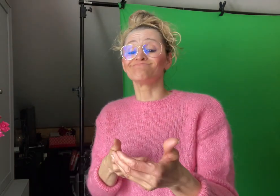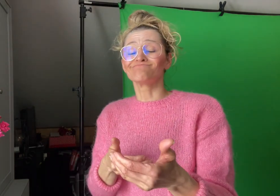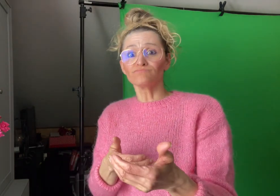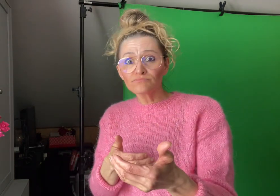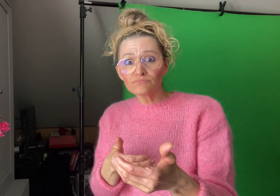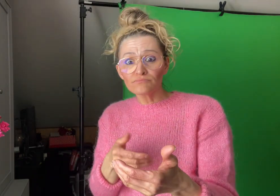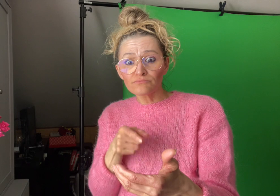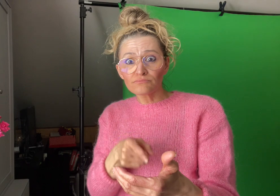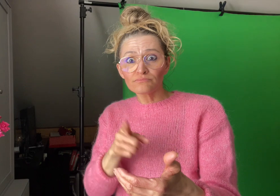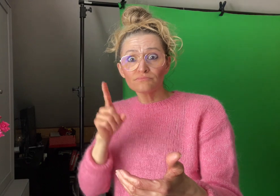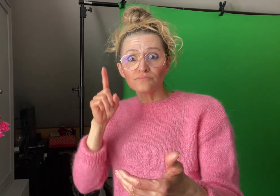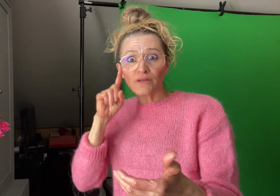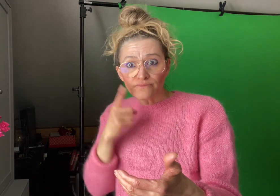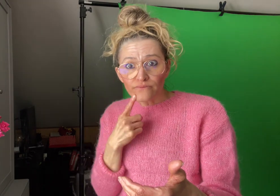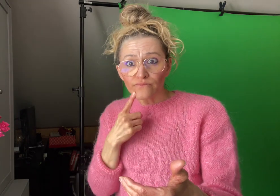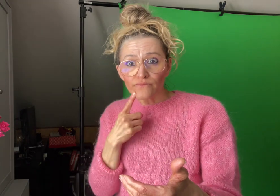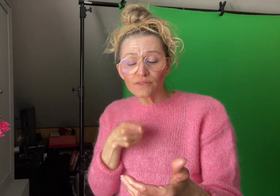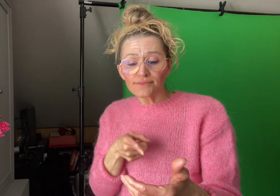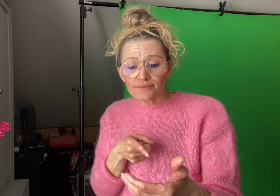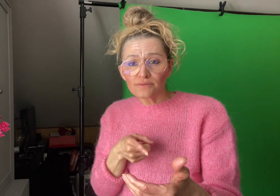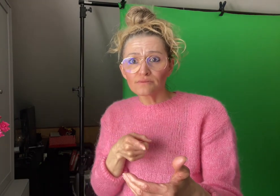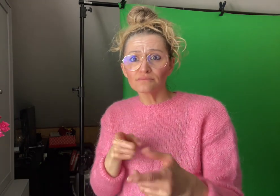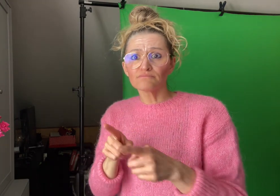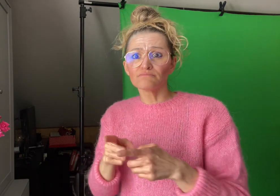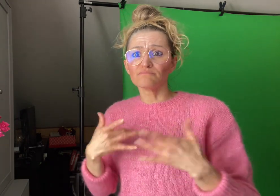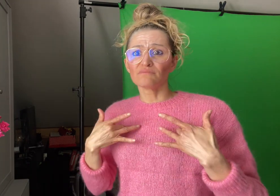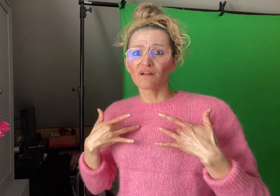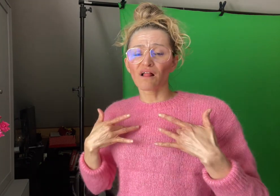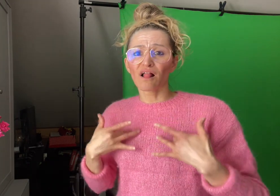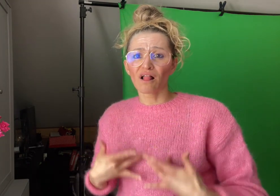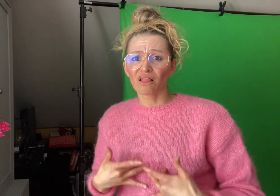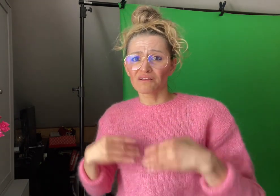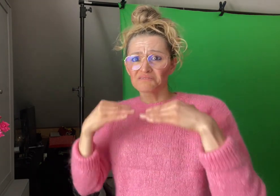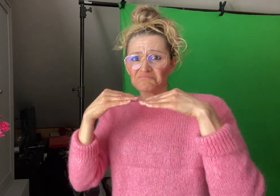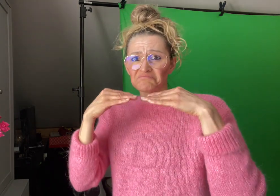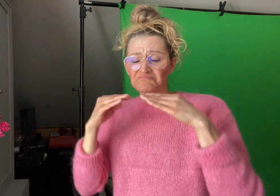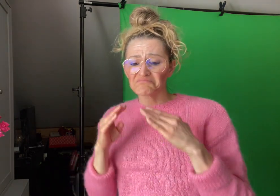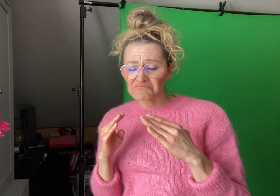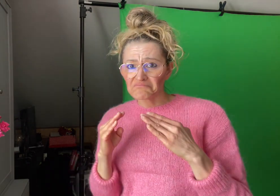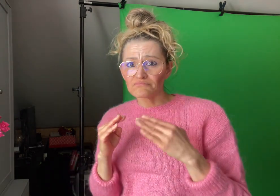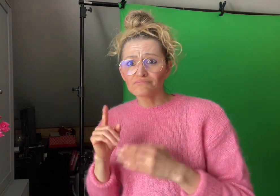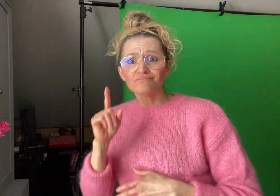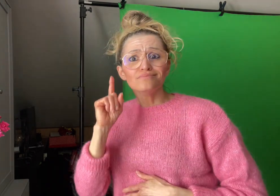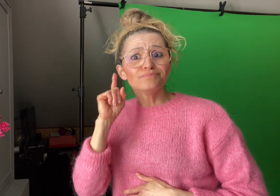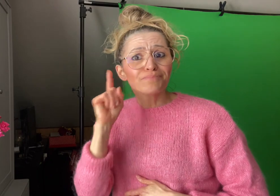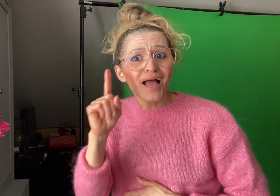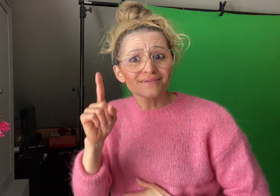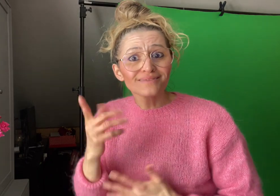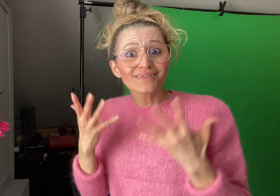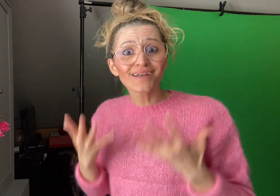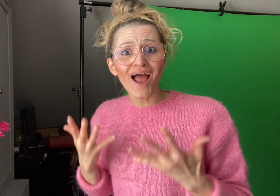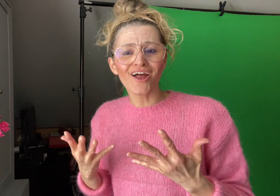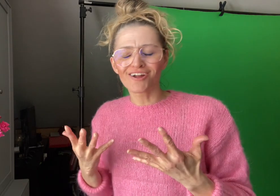devastated when she found out that her son was Deaf,